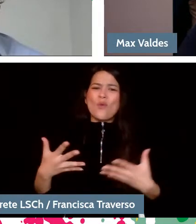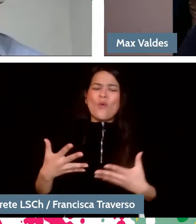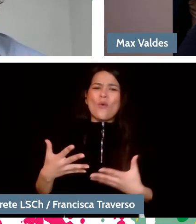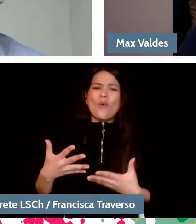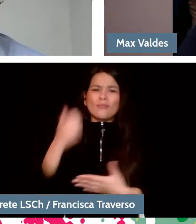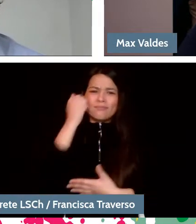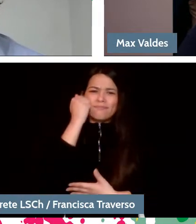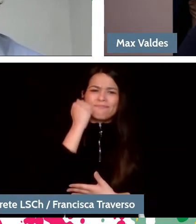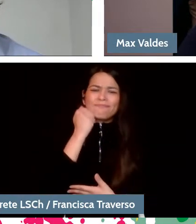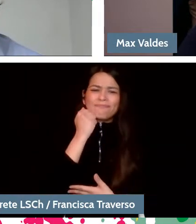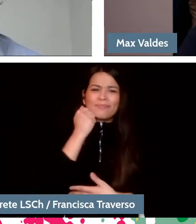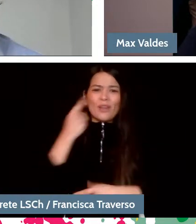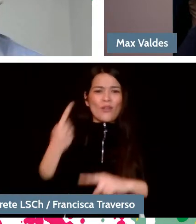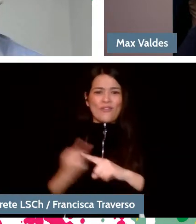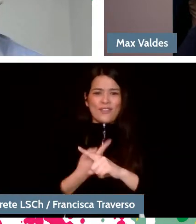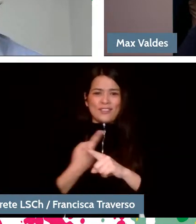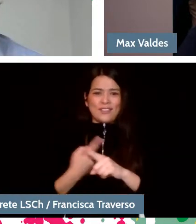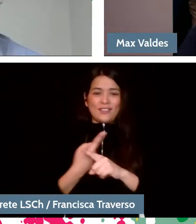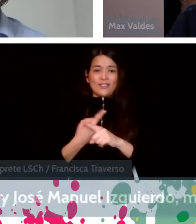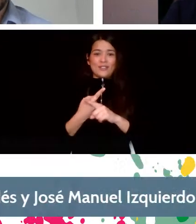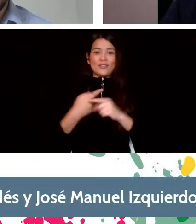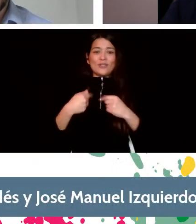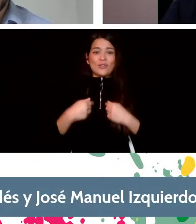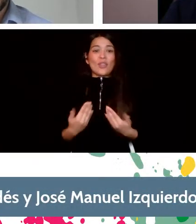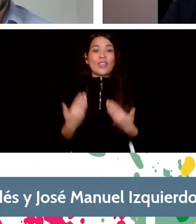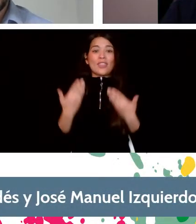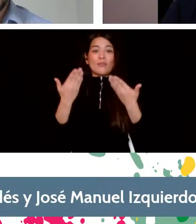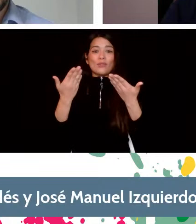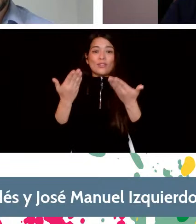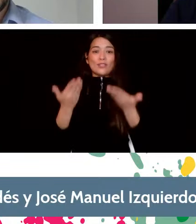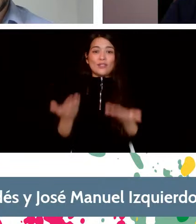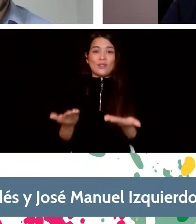and here I am, at your disposal, for all of your questions.